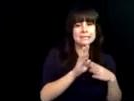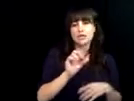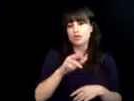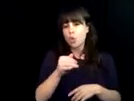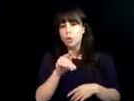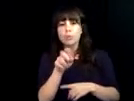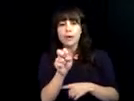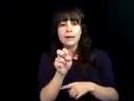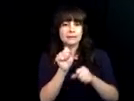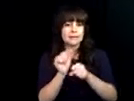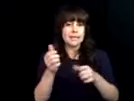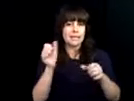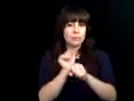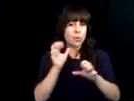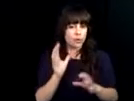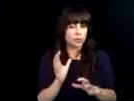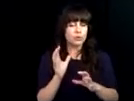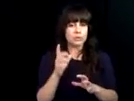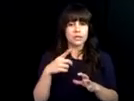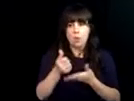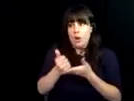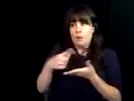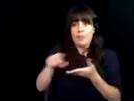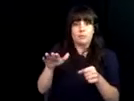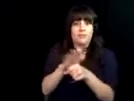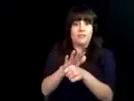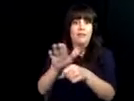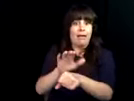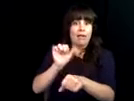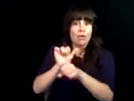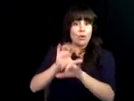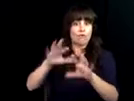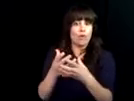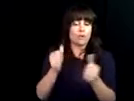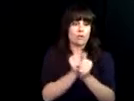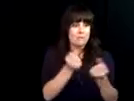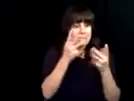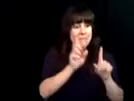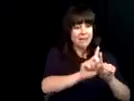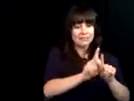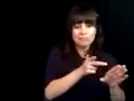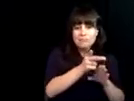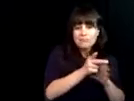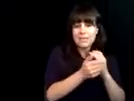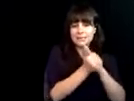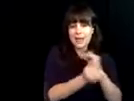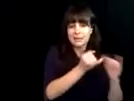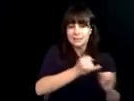relationships with the diverse group of business and corporate employers. We are continuing to help business build their workforce with a pipe line